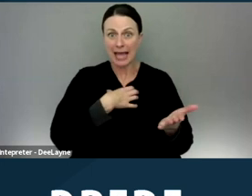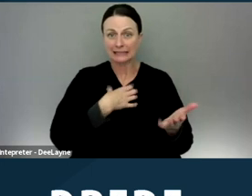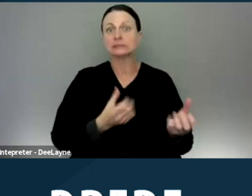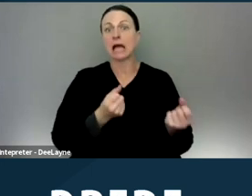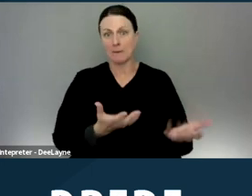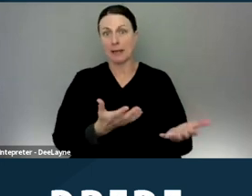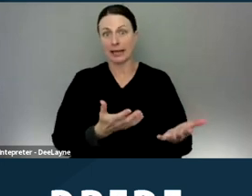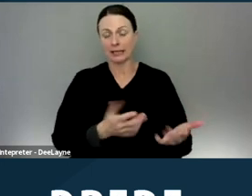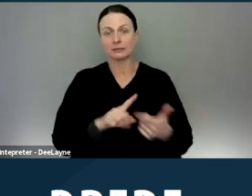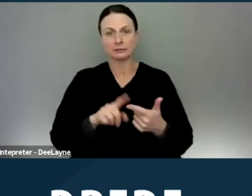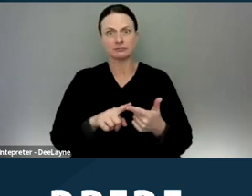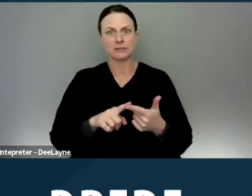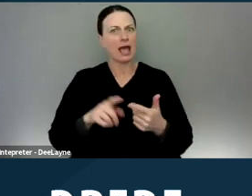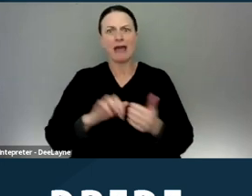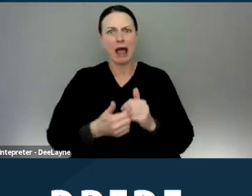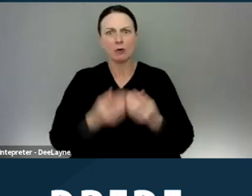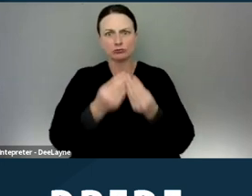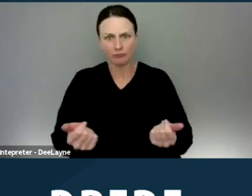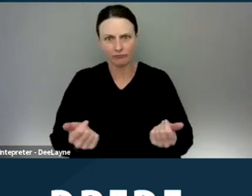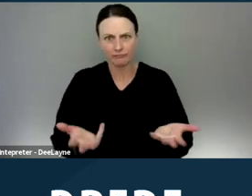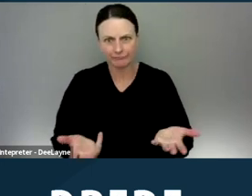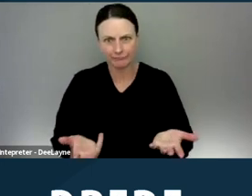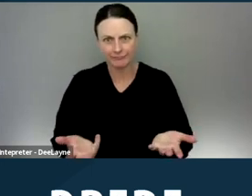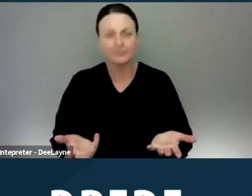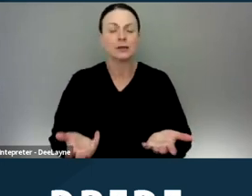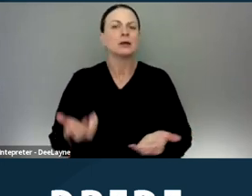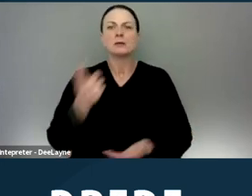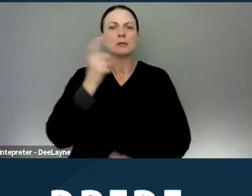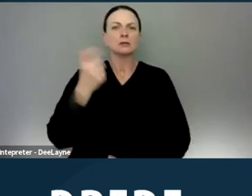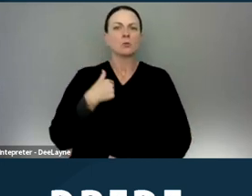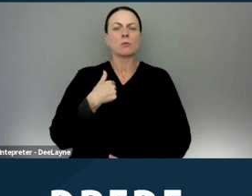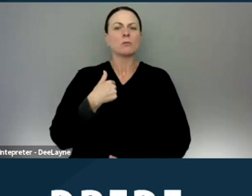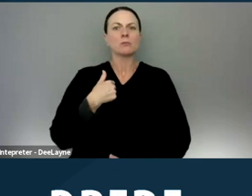and their disposition, 'cause we just wanted to get that data.